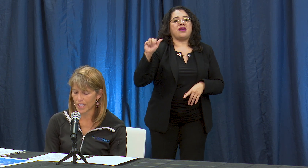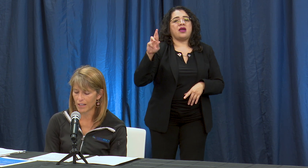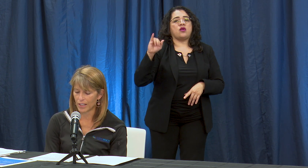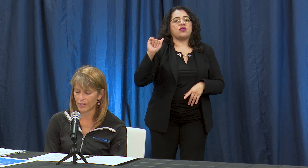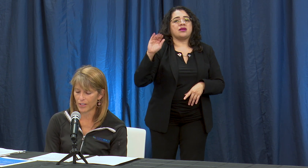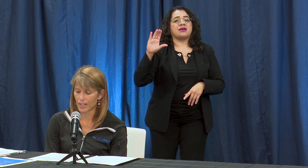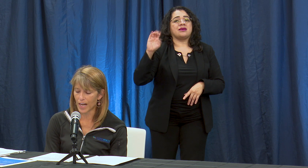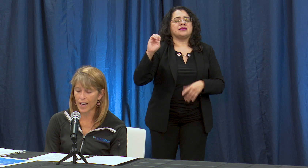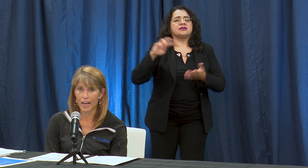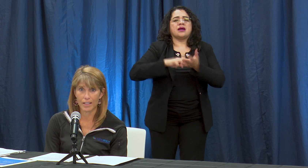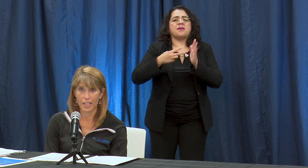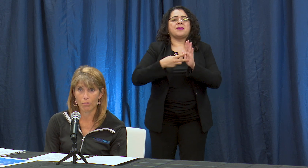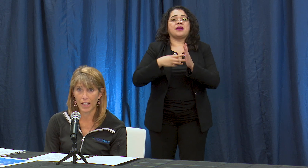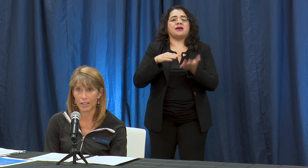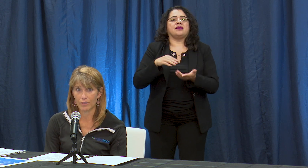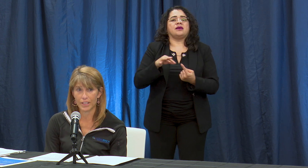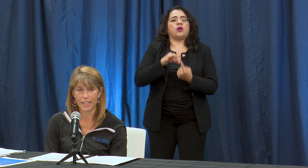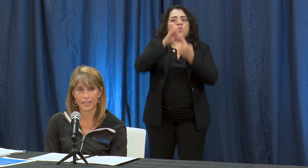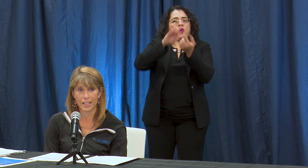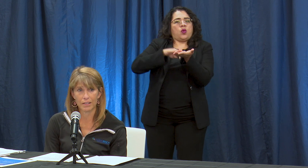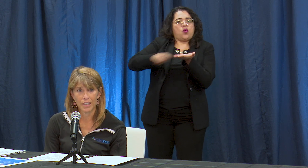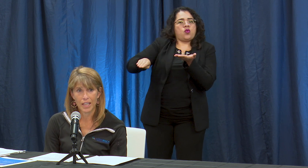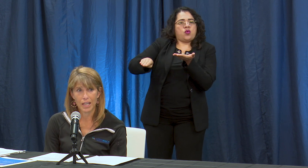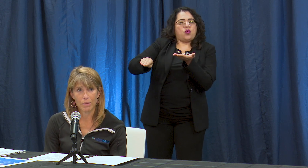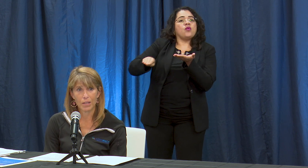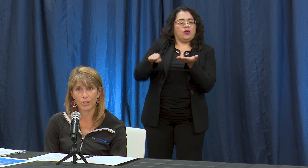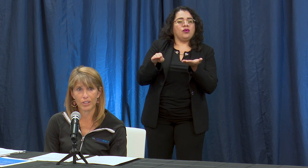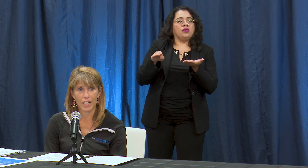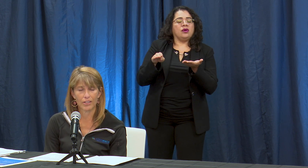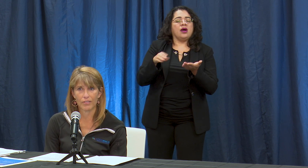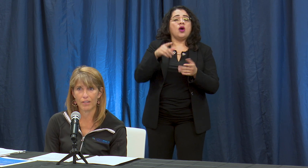counties that are not hard hit by a COVID-19,many rural counties have had